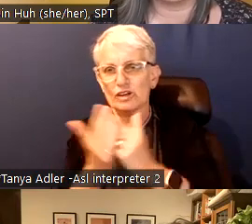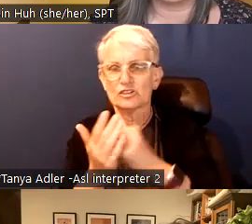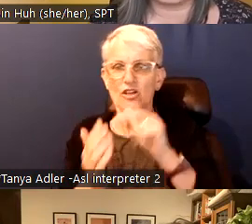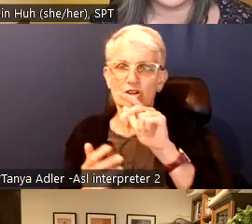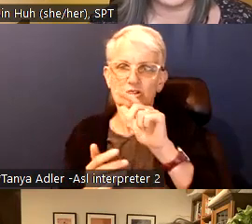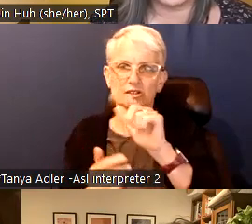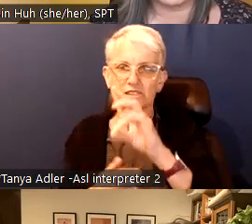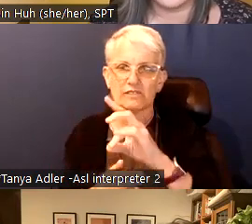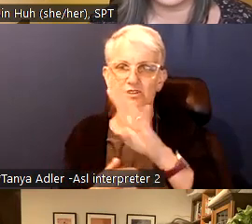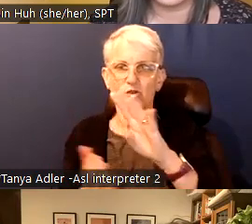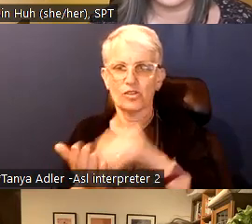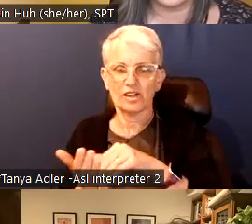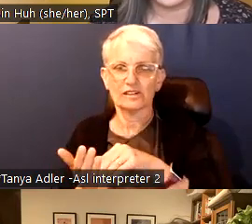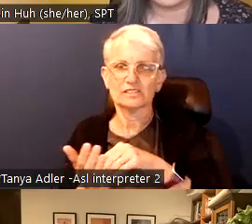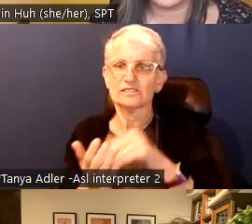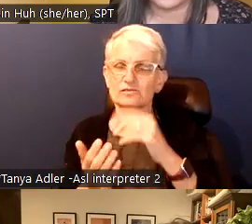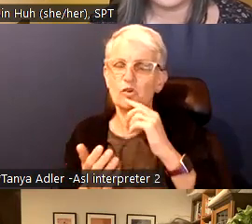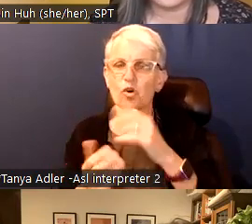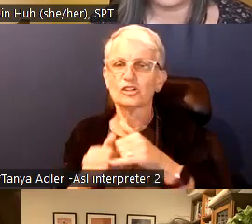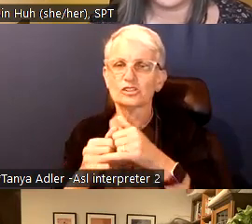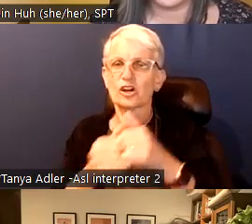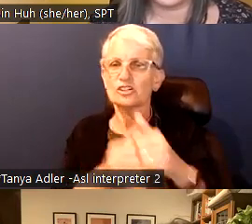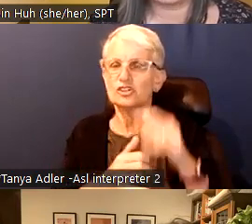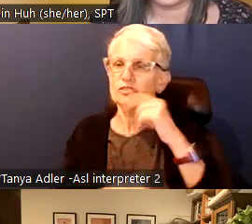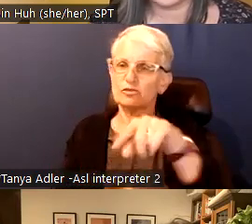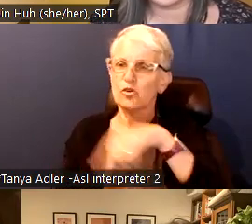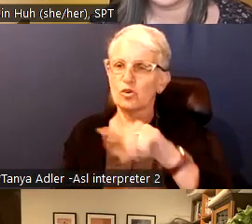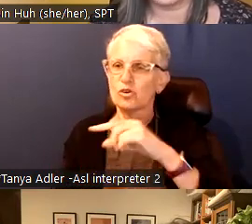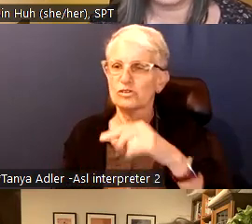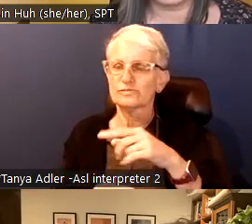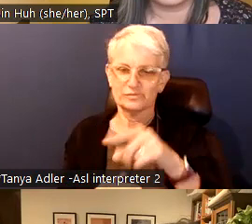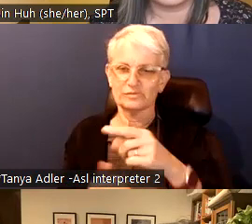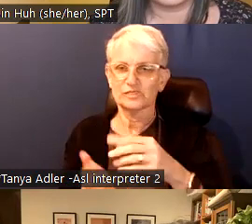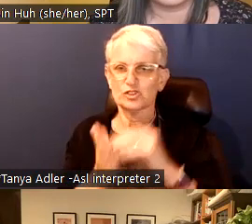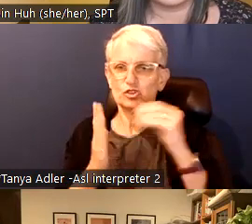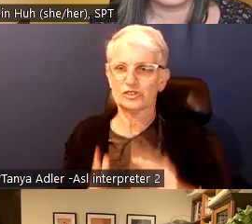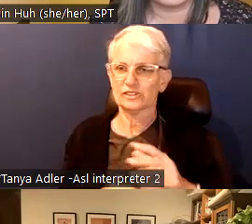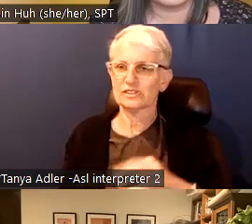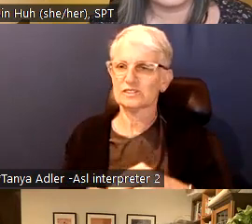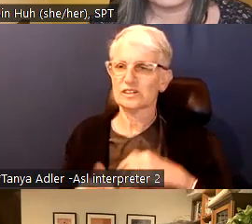We will have all disposed on our website folks are working on different campaigns related